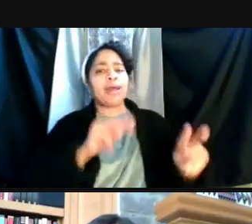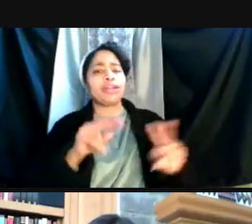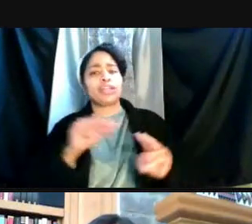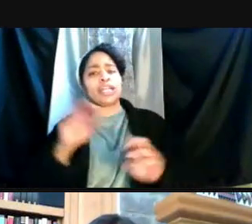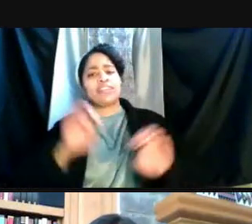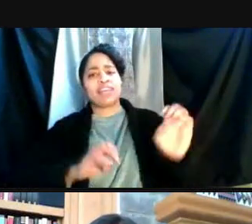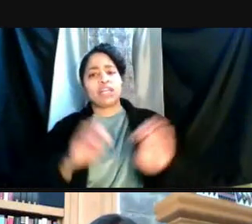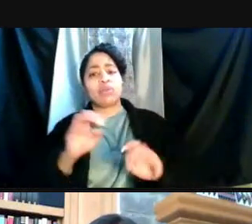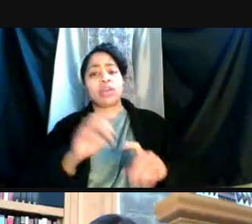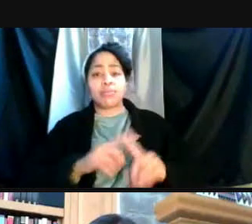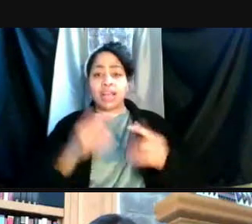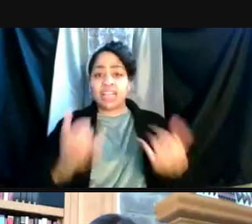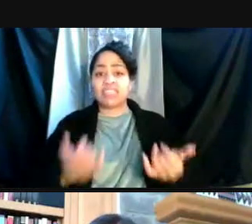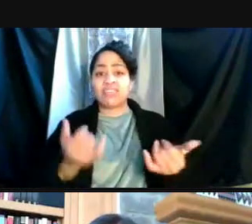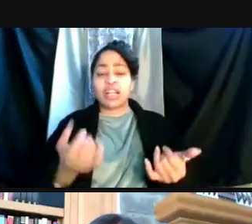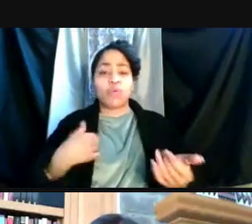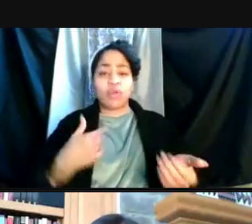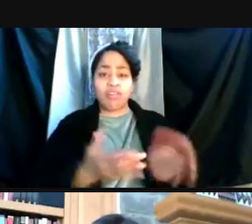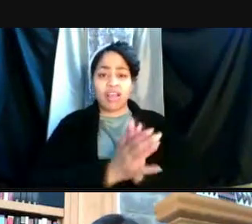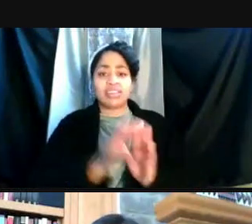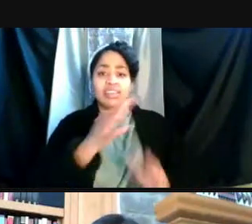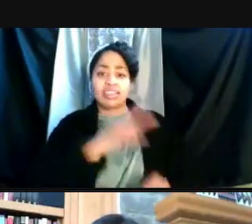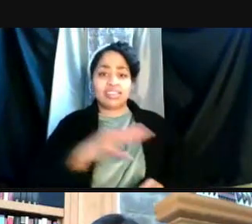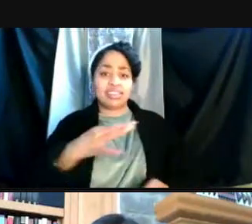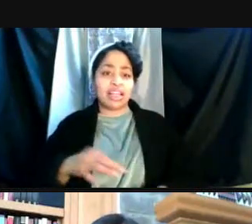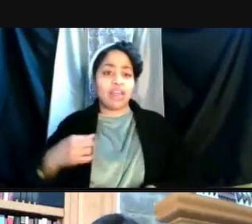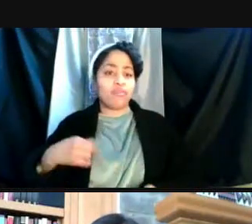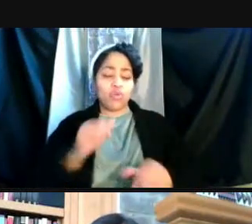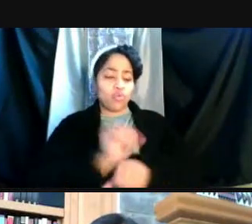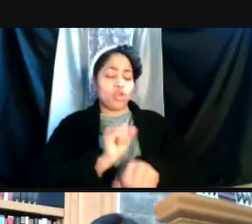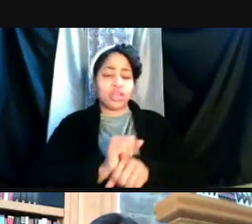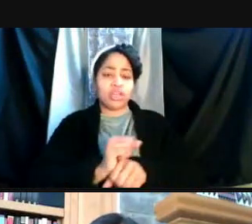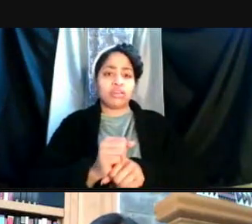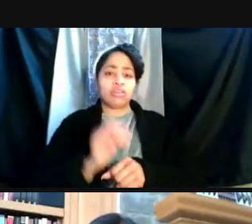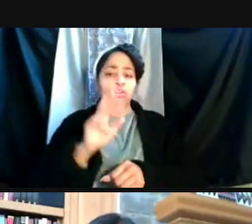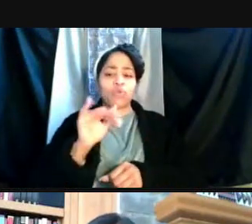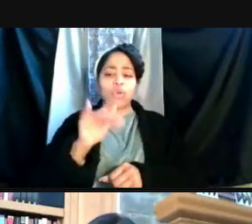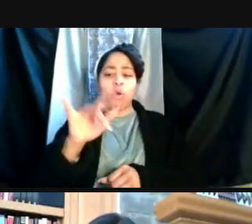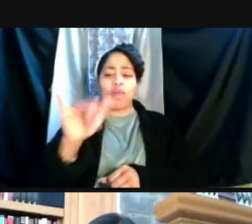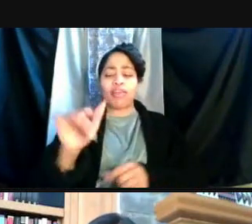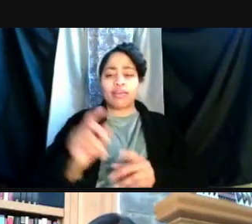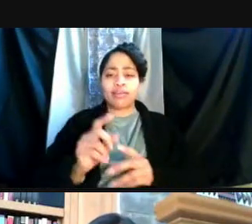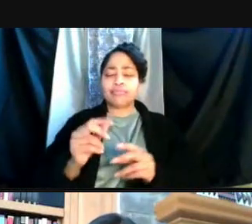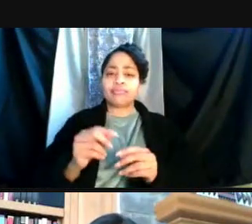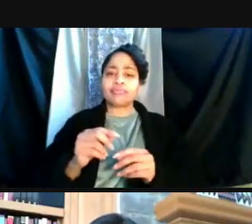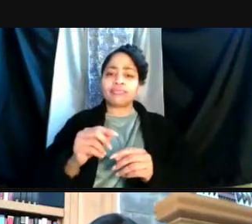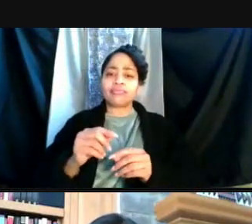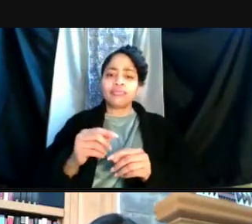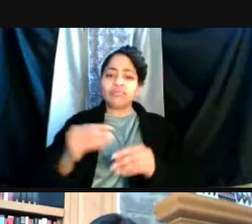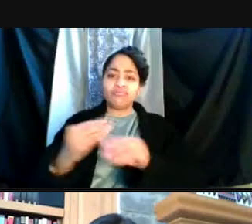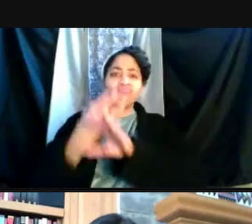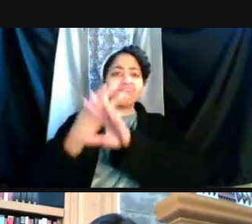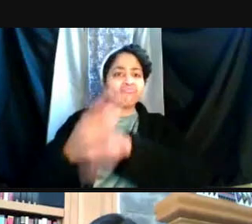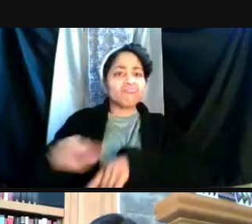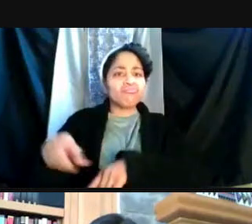but as of now we're asking staff who are working remotely and doing so very successfully to expect